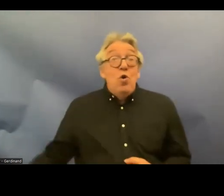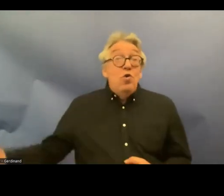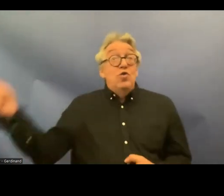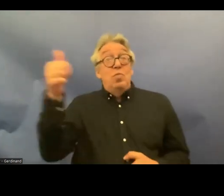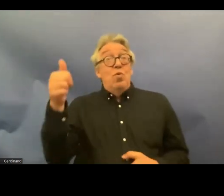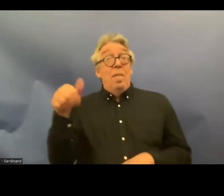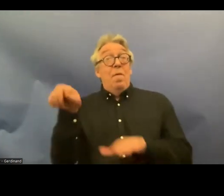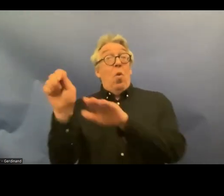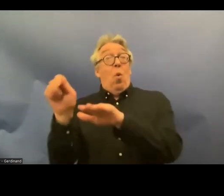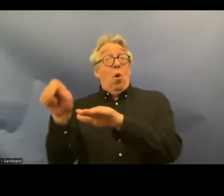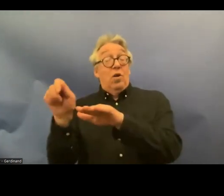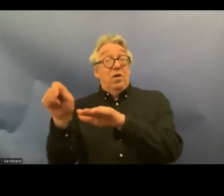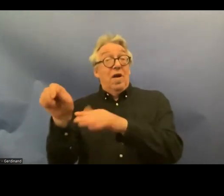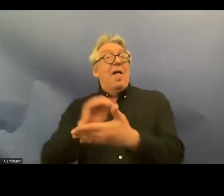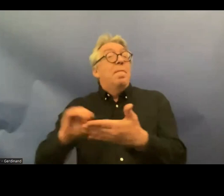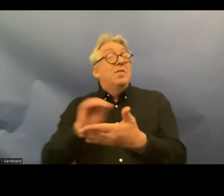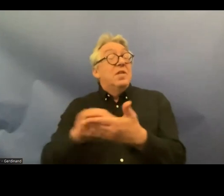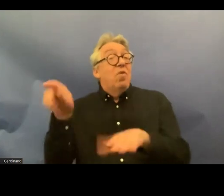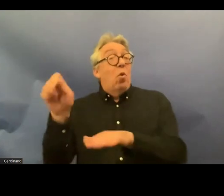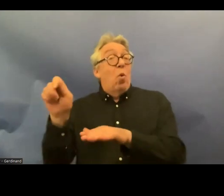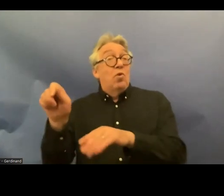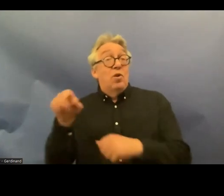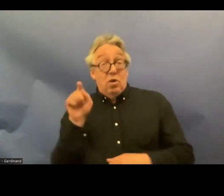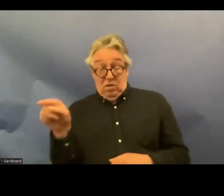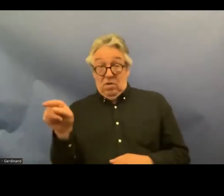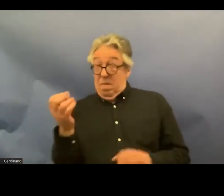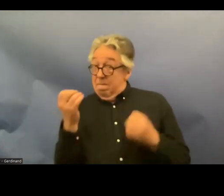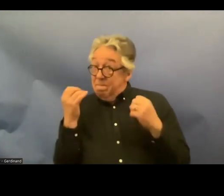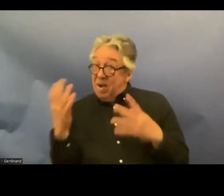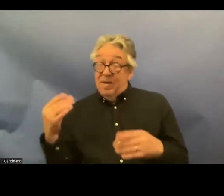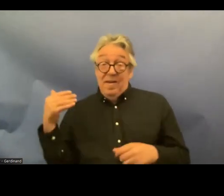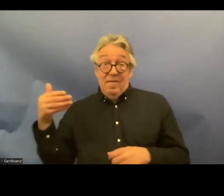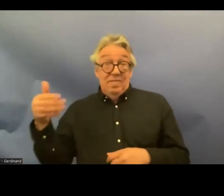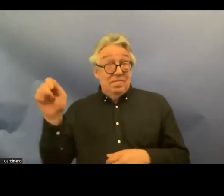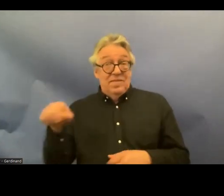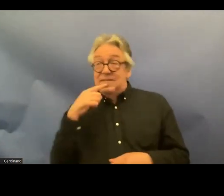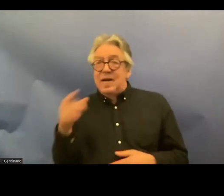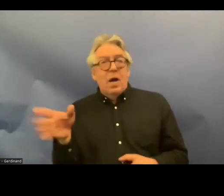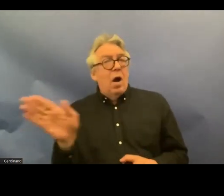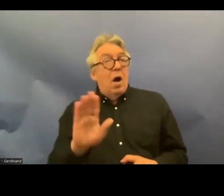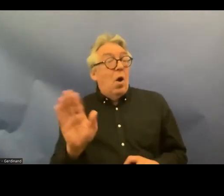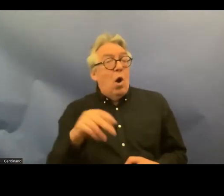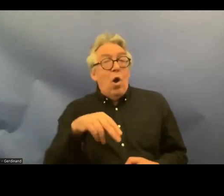found in several rulings that the interpretation has been uh incorrect